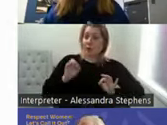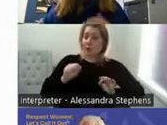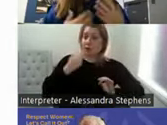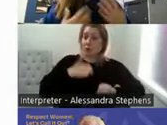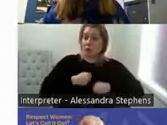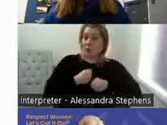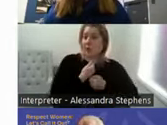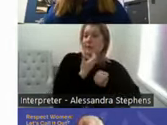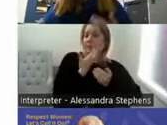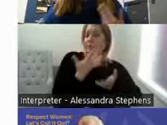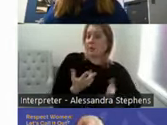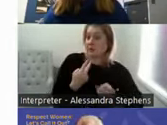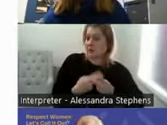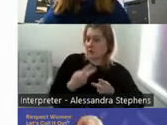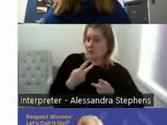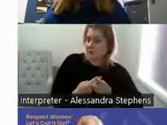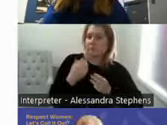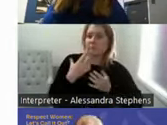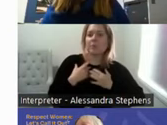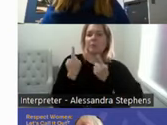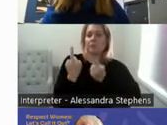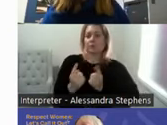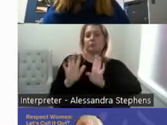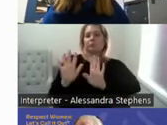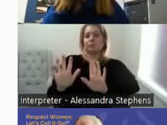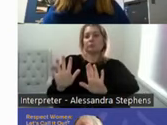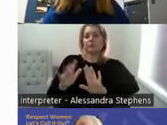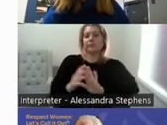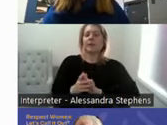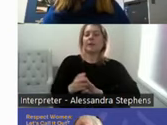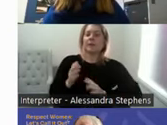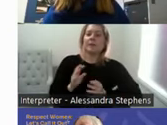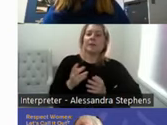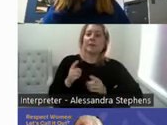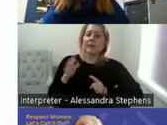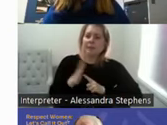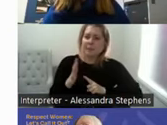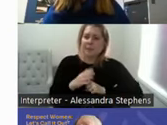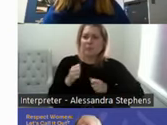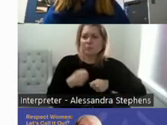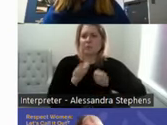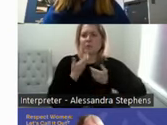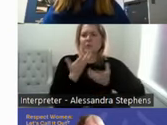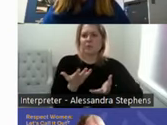But educating yourself around that is really, really important and seeing that. And we know